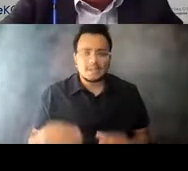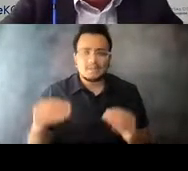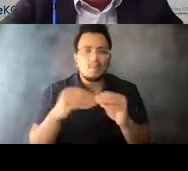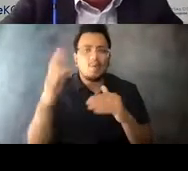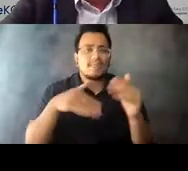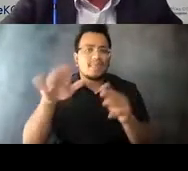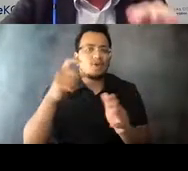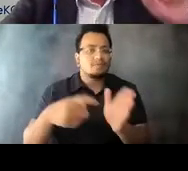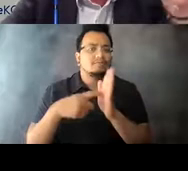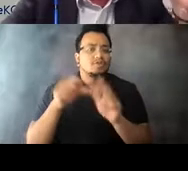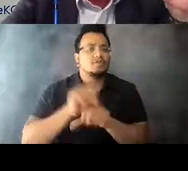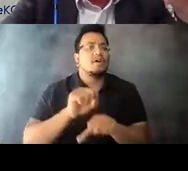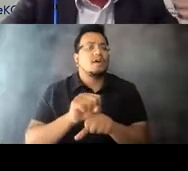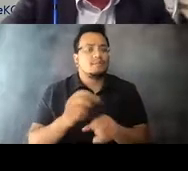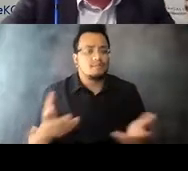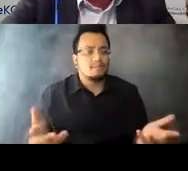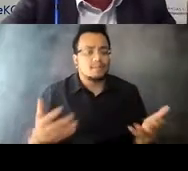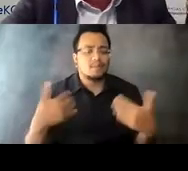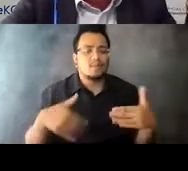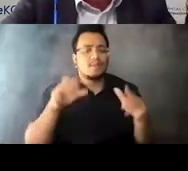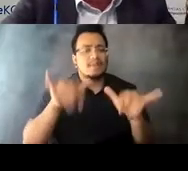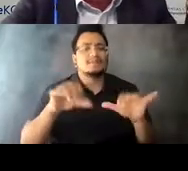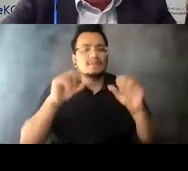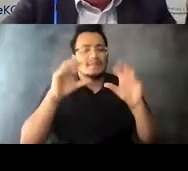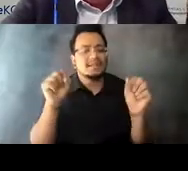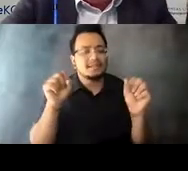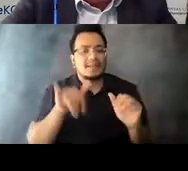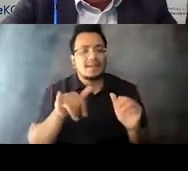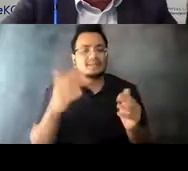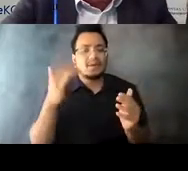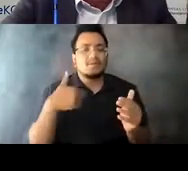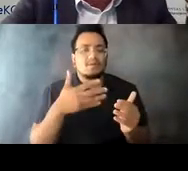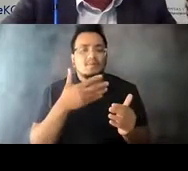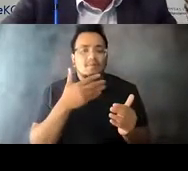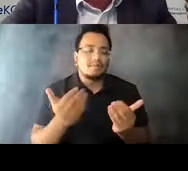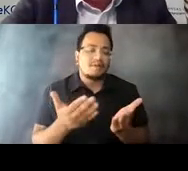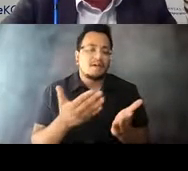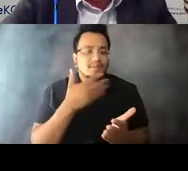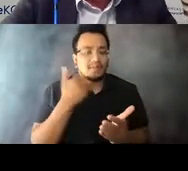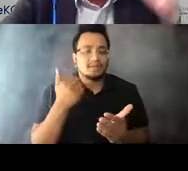15:04:06 sets them apart and that's what gets our customers back, also. 15:04:08 So I'm very proud of that.